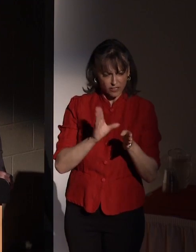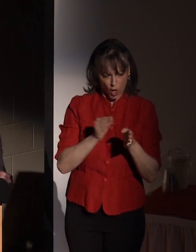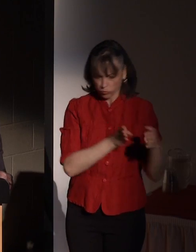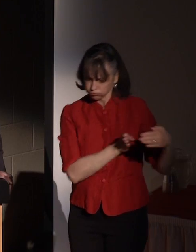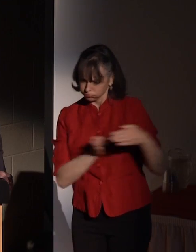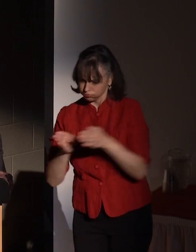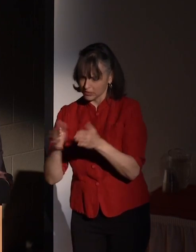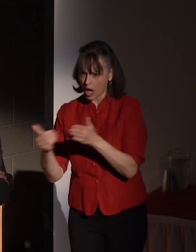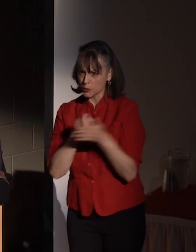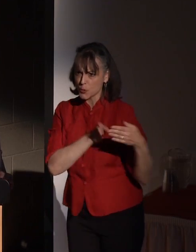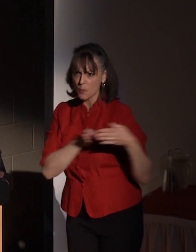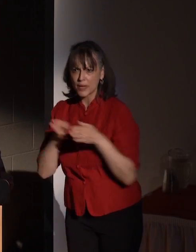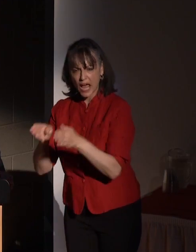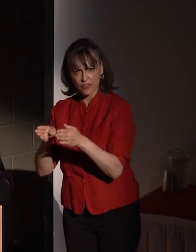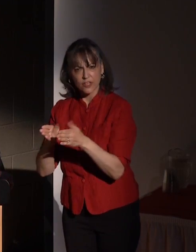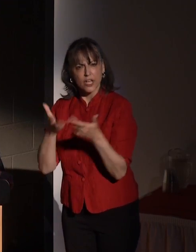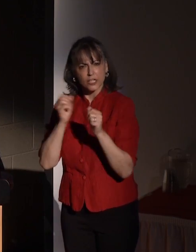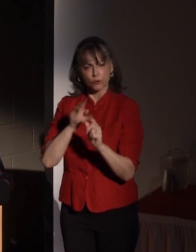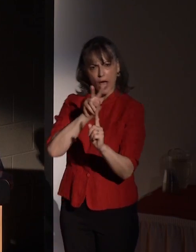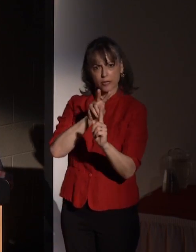different point of view.